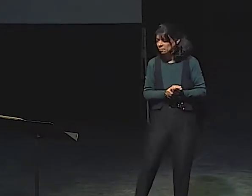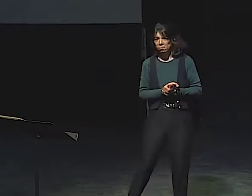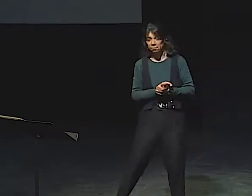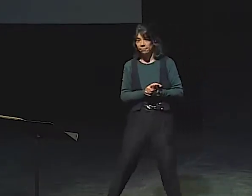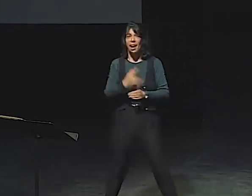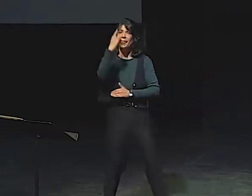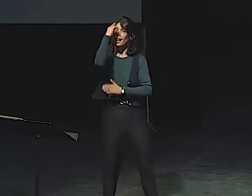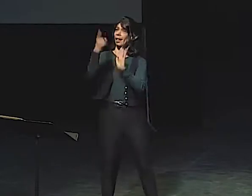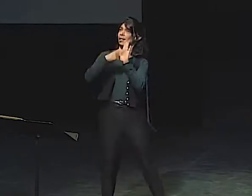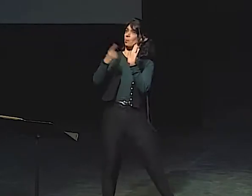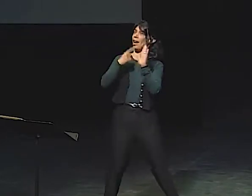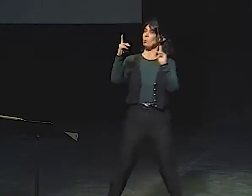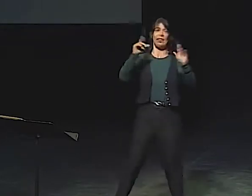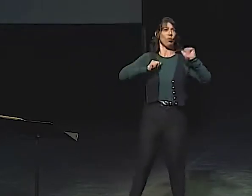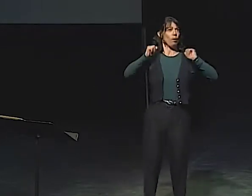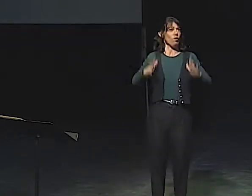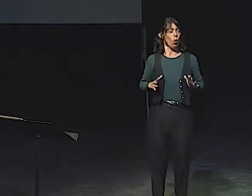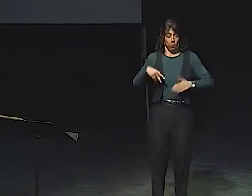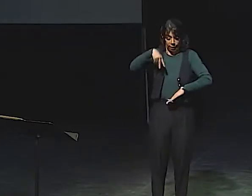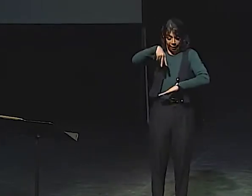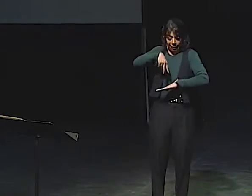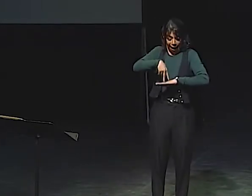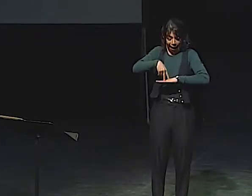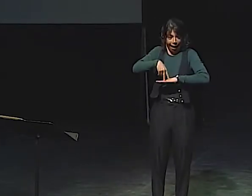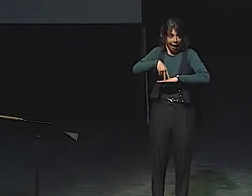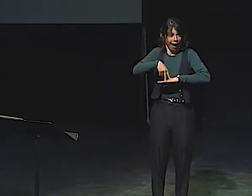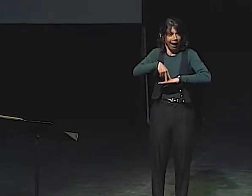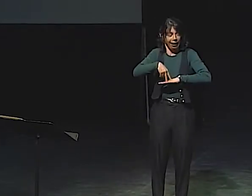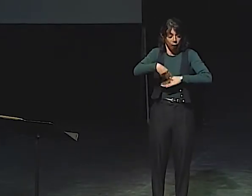YOU SEE HER CHARACTER MORE CLEARLY.